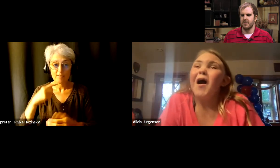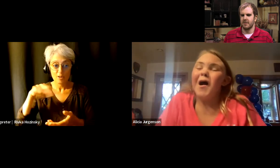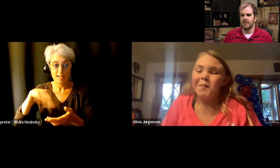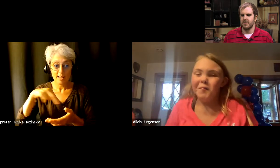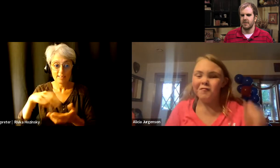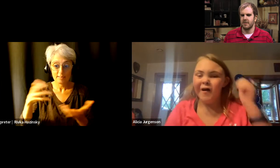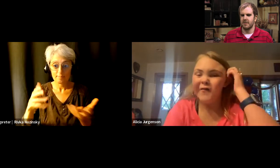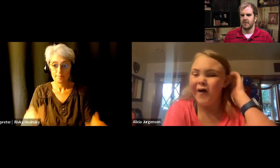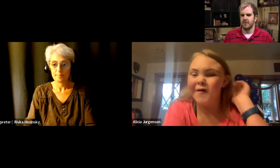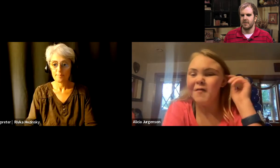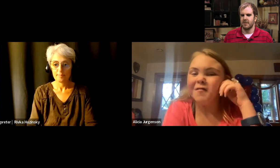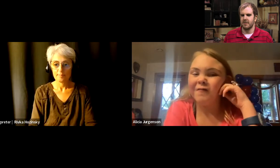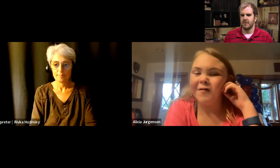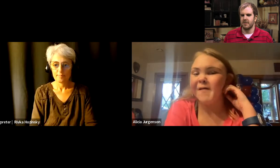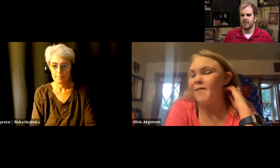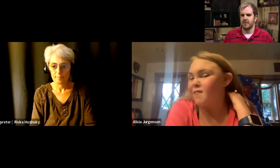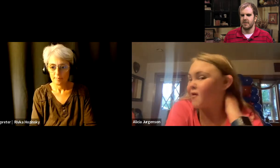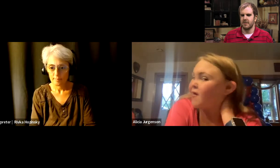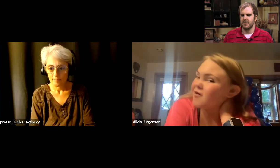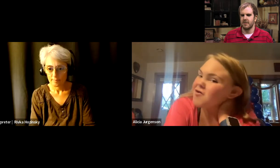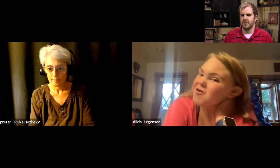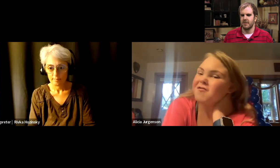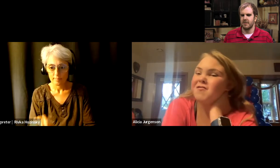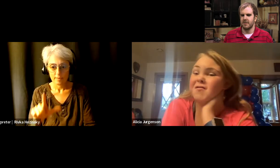Te Rina: Um, One Love is one of my favorite songs.